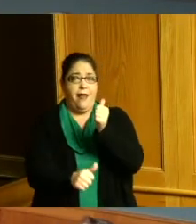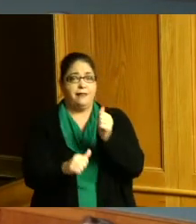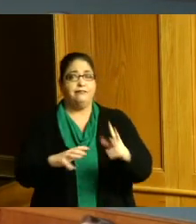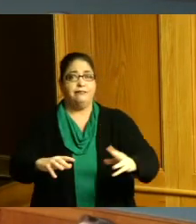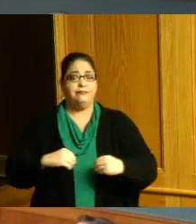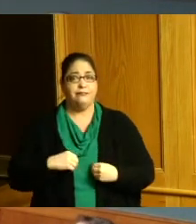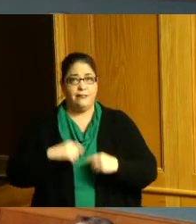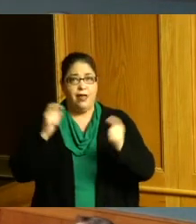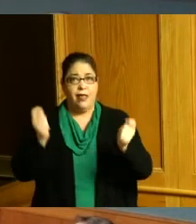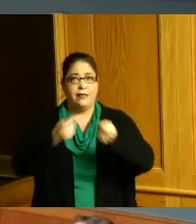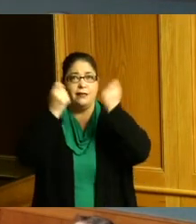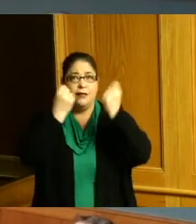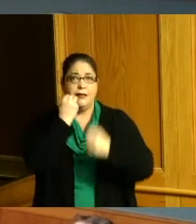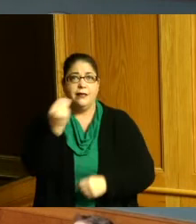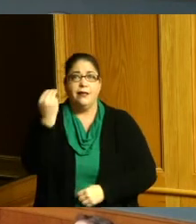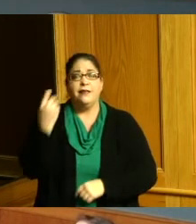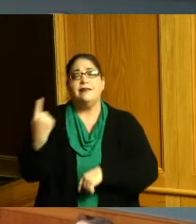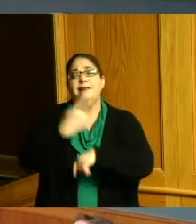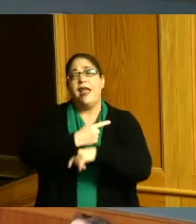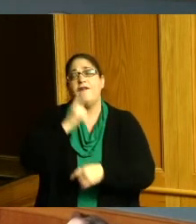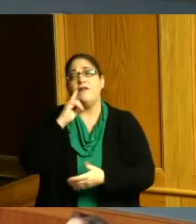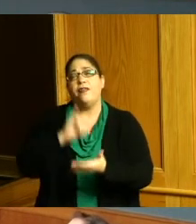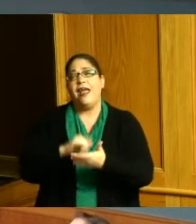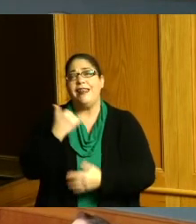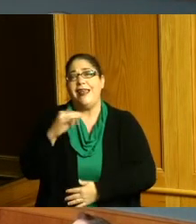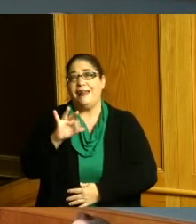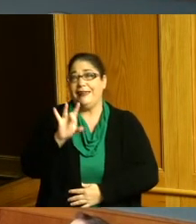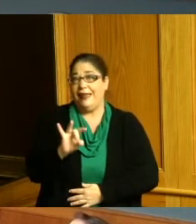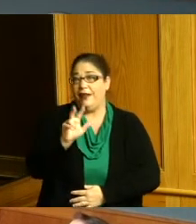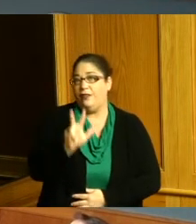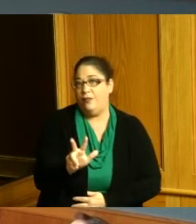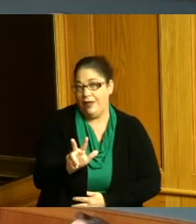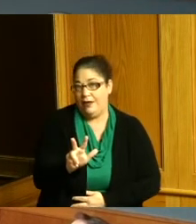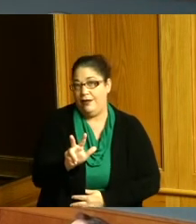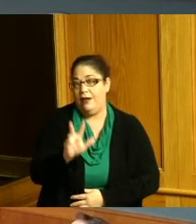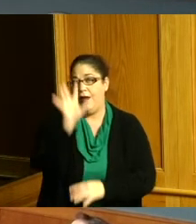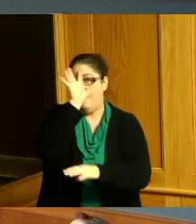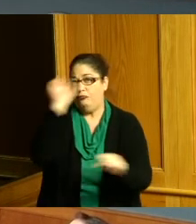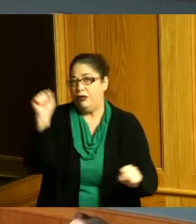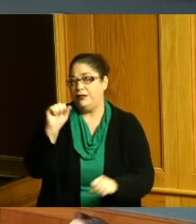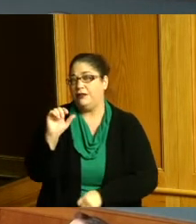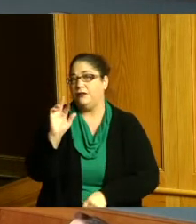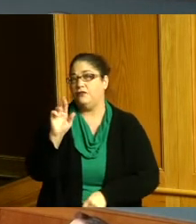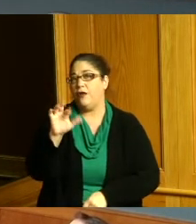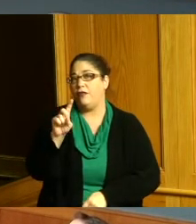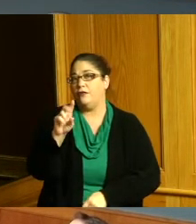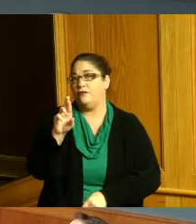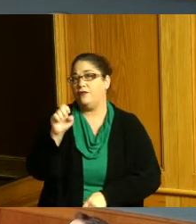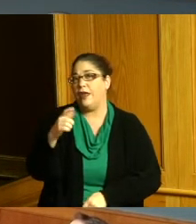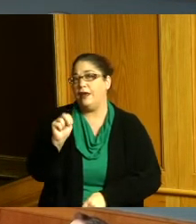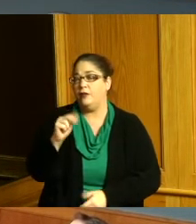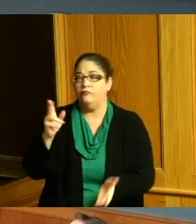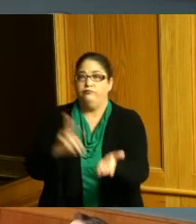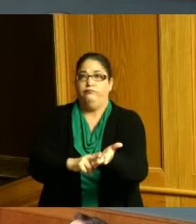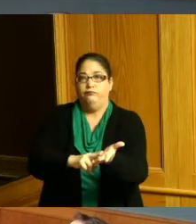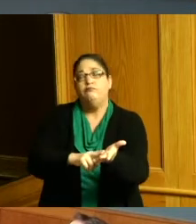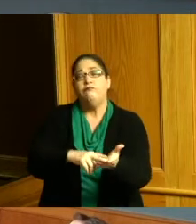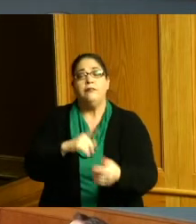1983 which was then signed into law by President Ronald Reagan now therefore be a proclaim that the